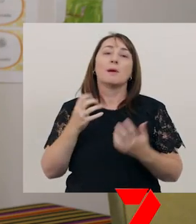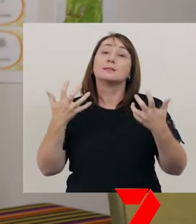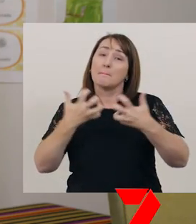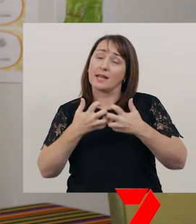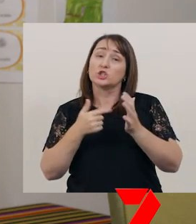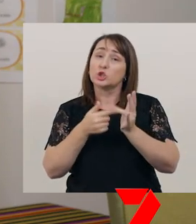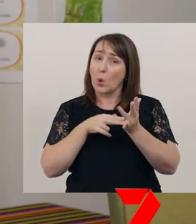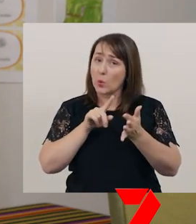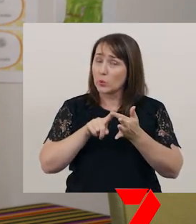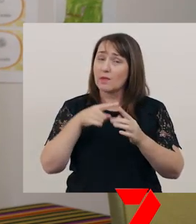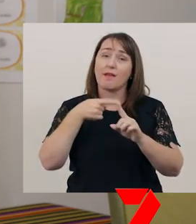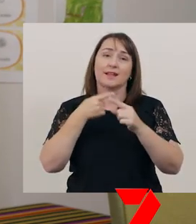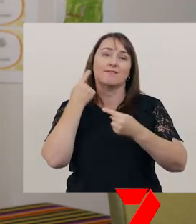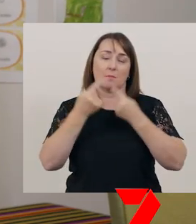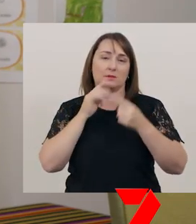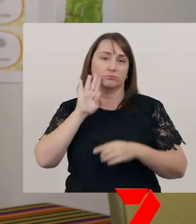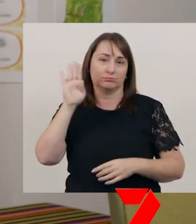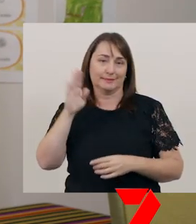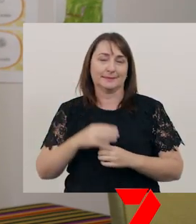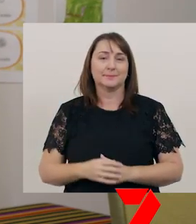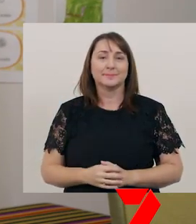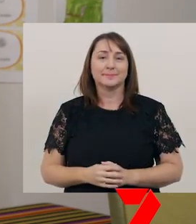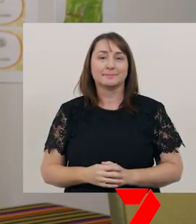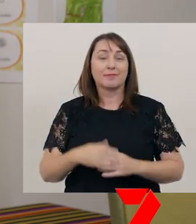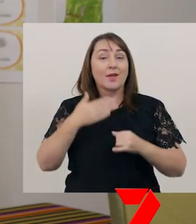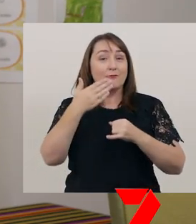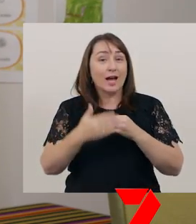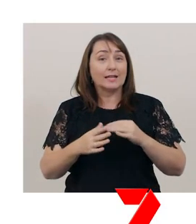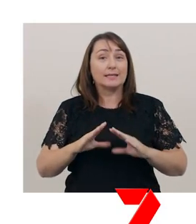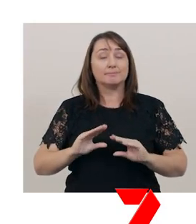And finally, pausing.